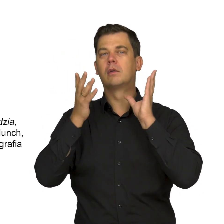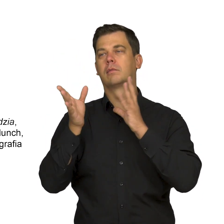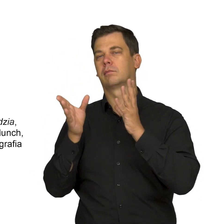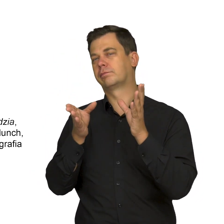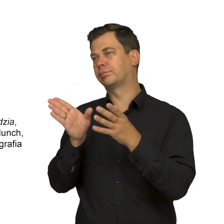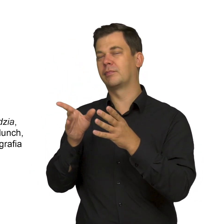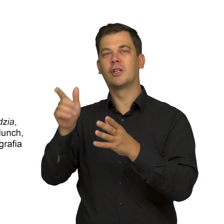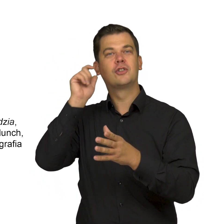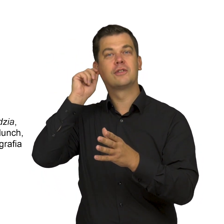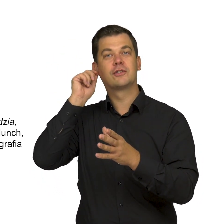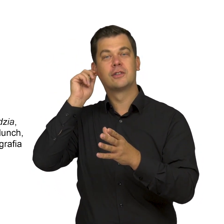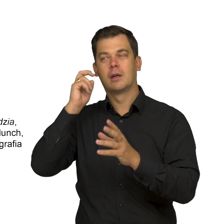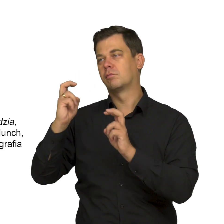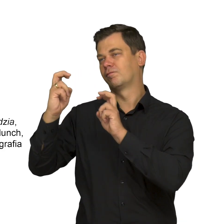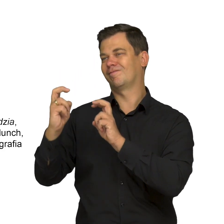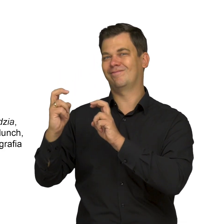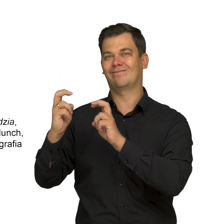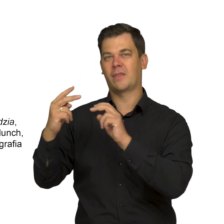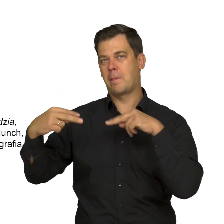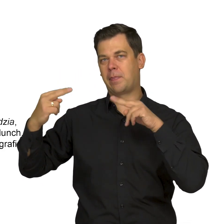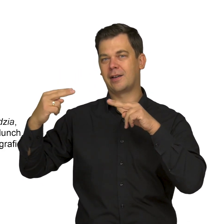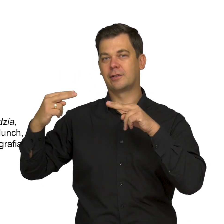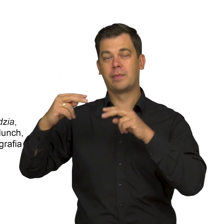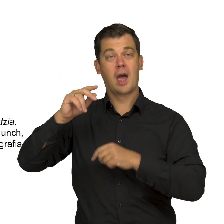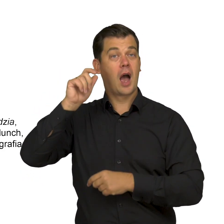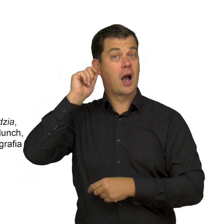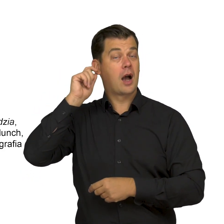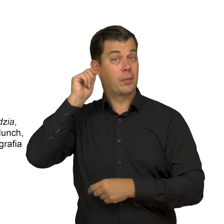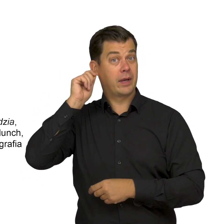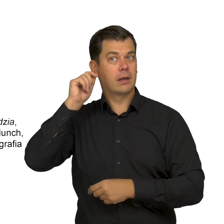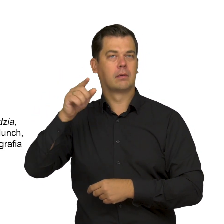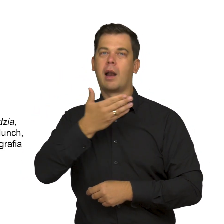the naked girl kneeling to his right. The young woman is shown from left profile.